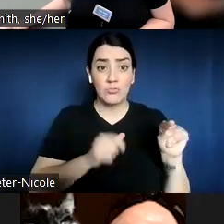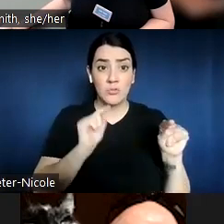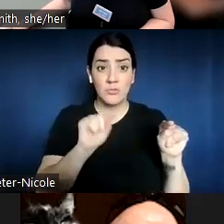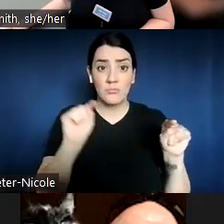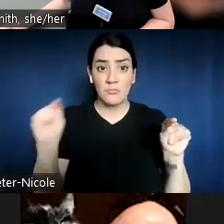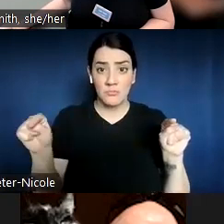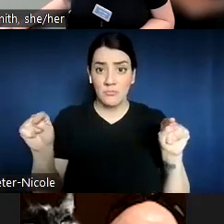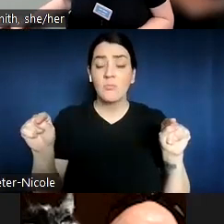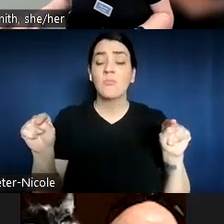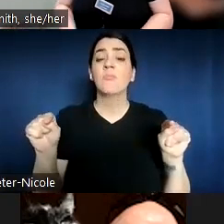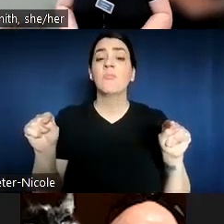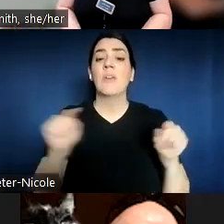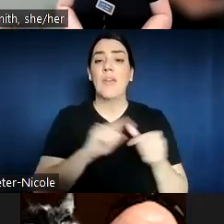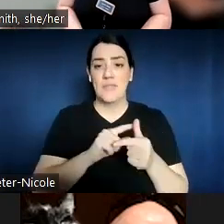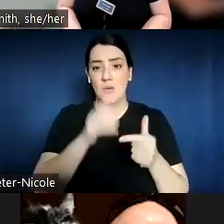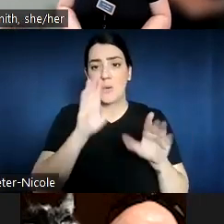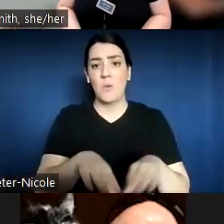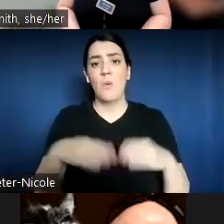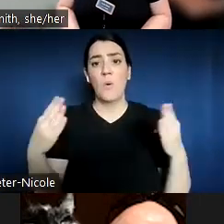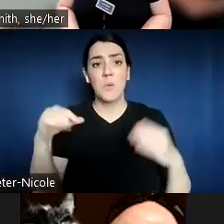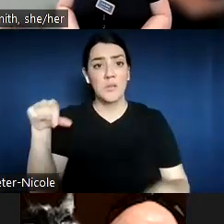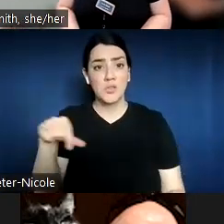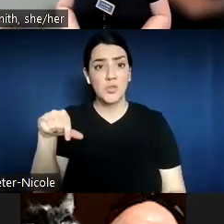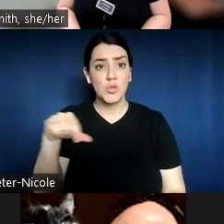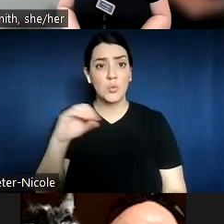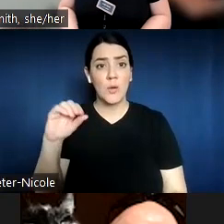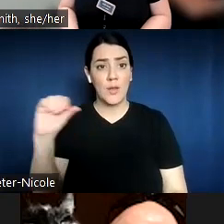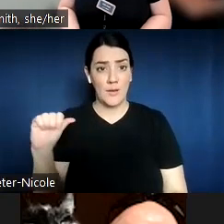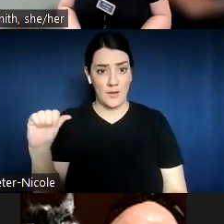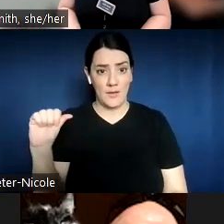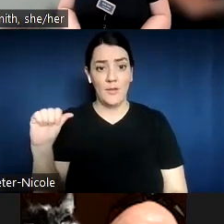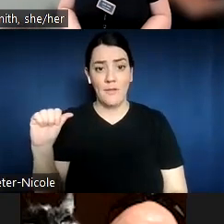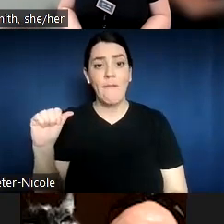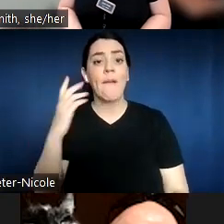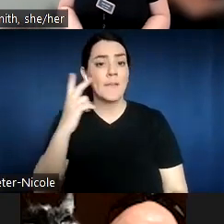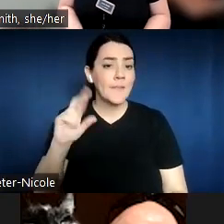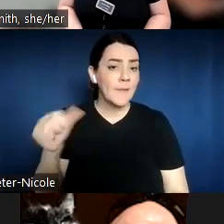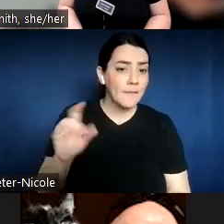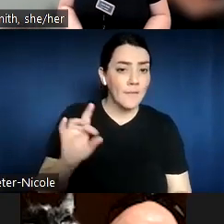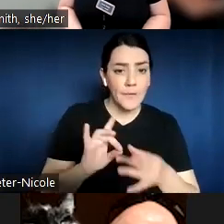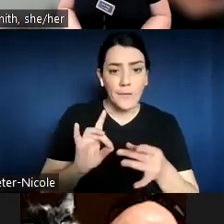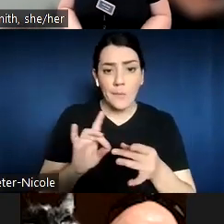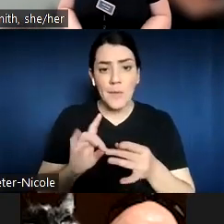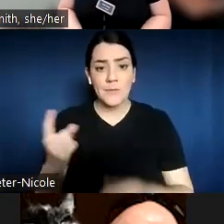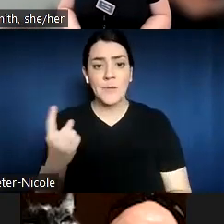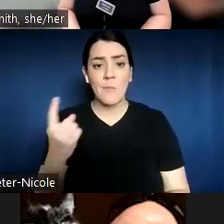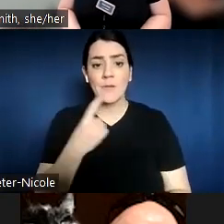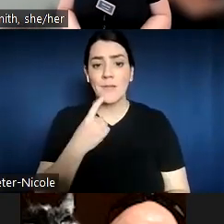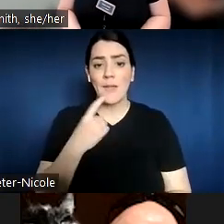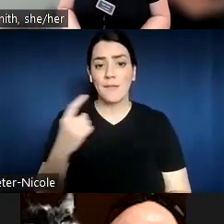it up to questions. Before I get to that, I see another comment in the chat about how that again appeals to